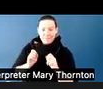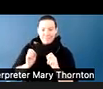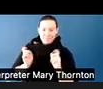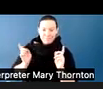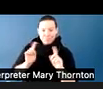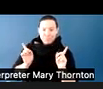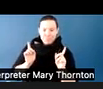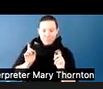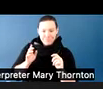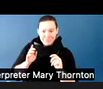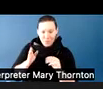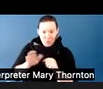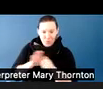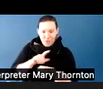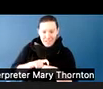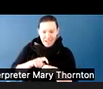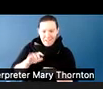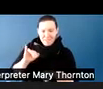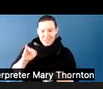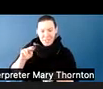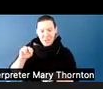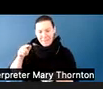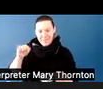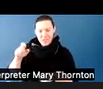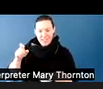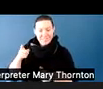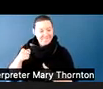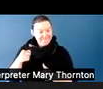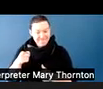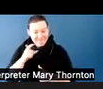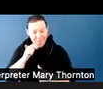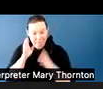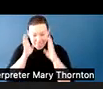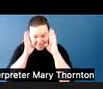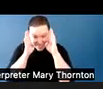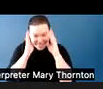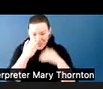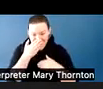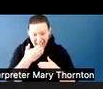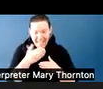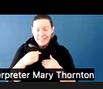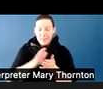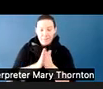You might be tired. You might not want to stay, probably. And so these are also sensory needs--